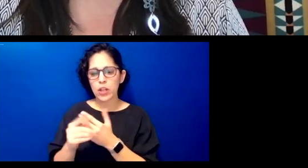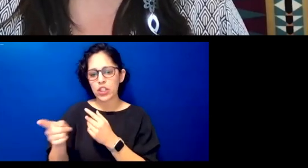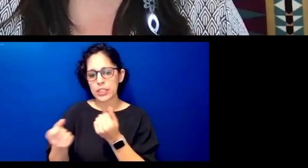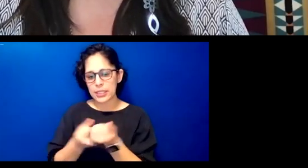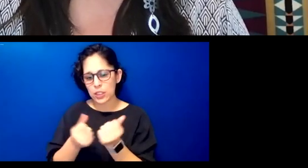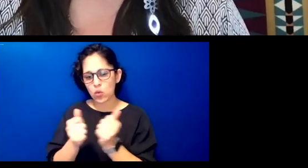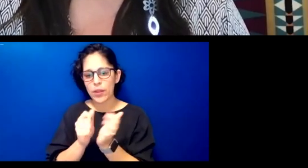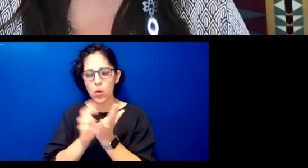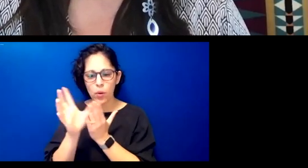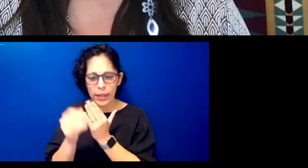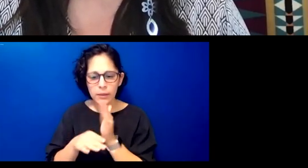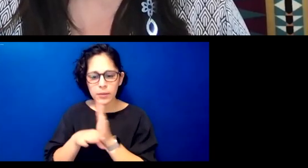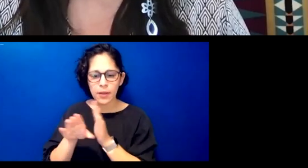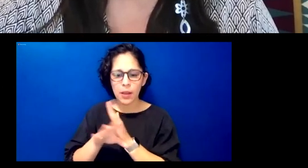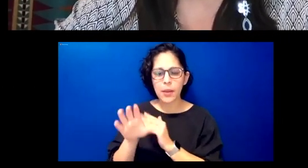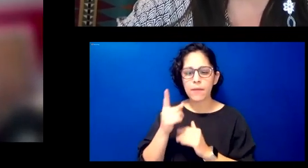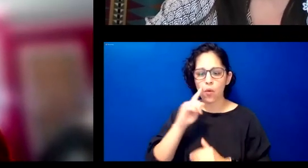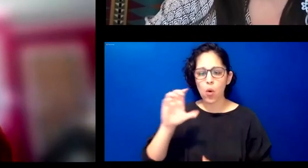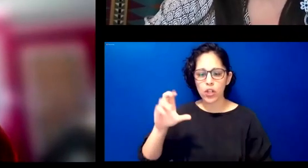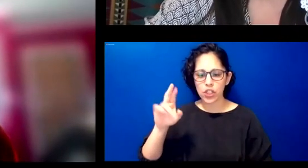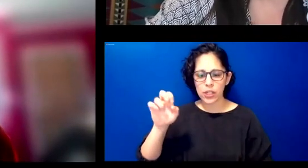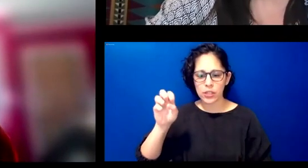and learners welcome lakosh and juliet